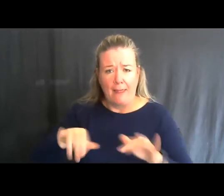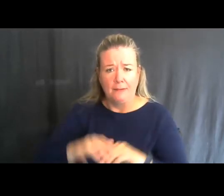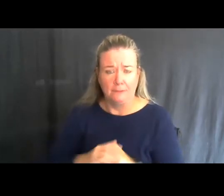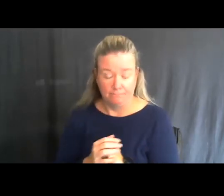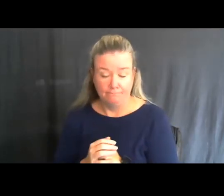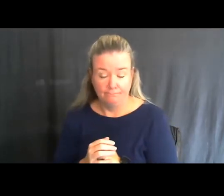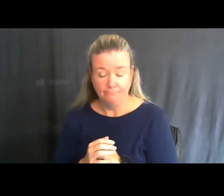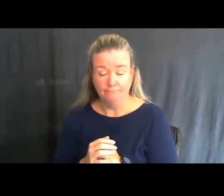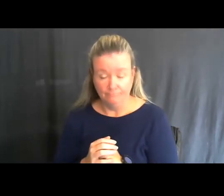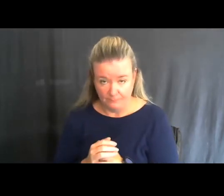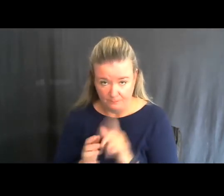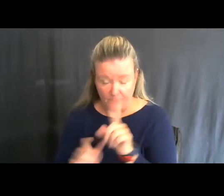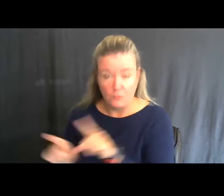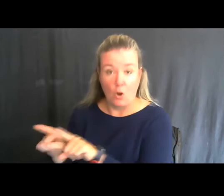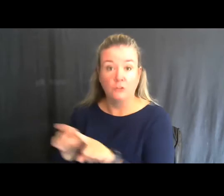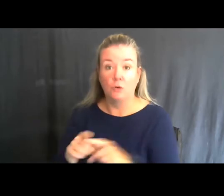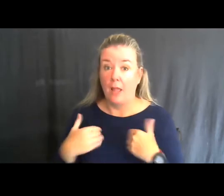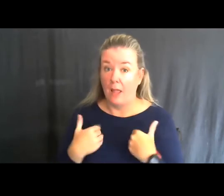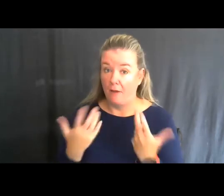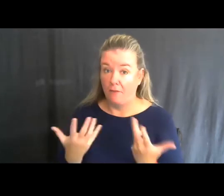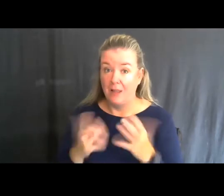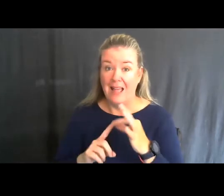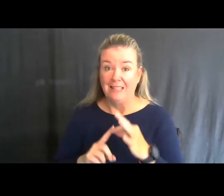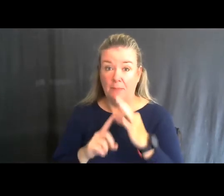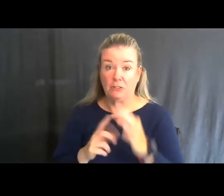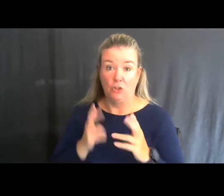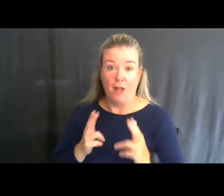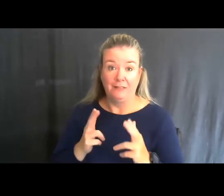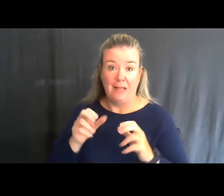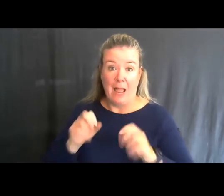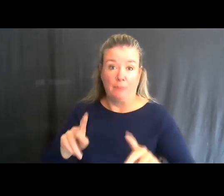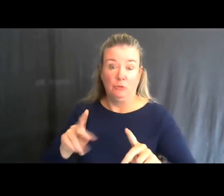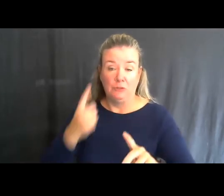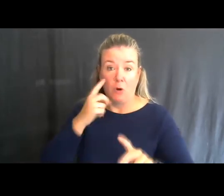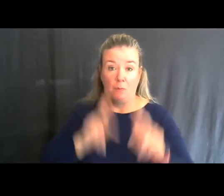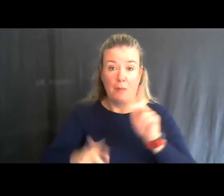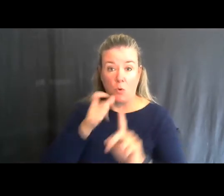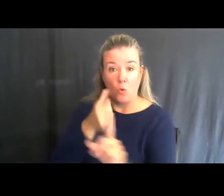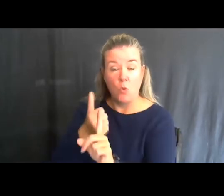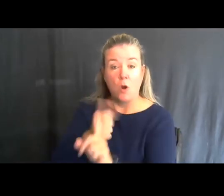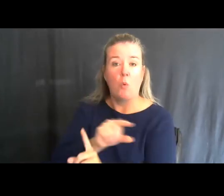We also have special hunting opportunities for individuals who qualify.